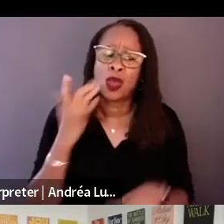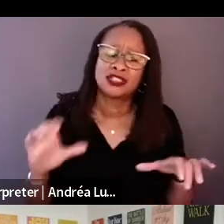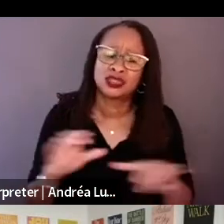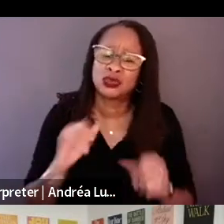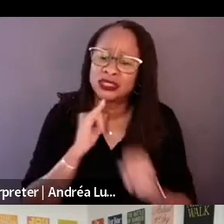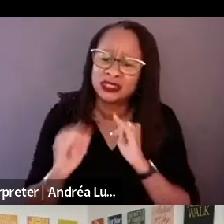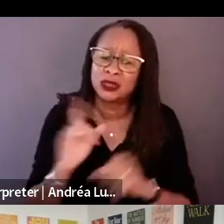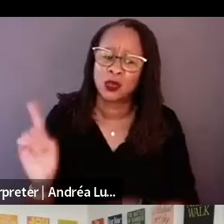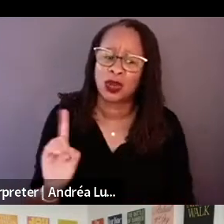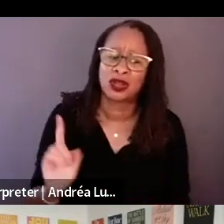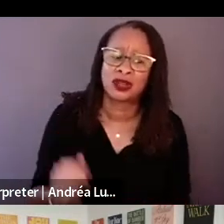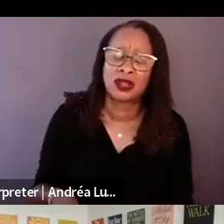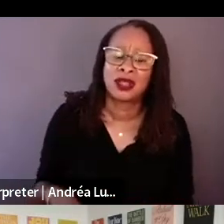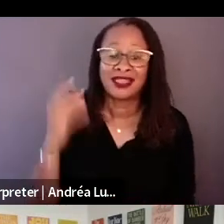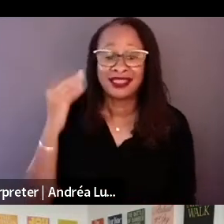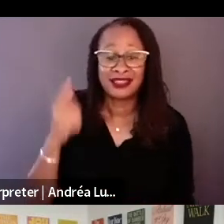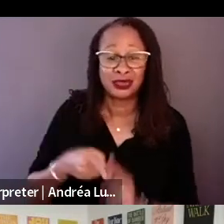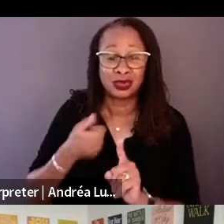He is literally lying to you.